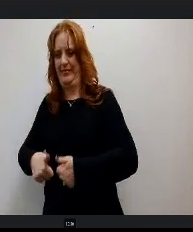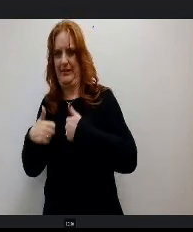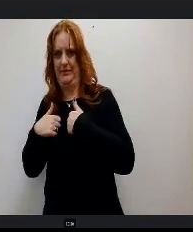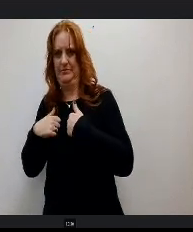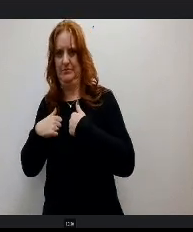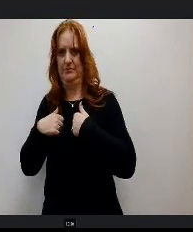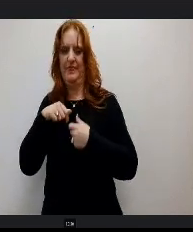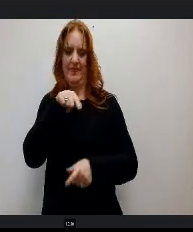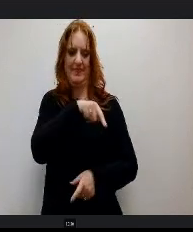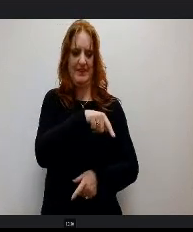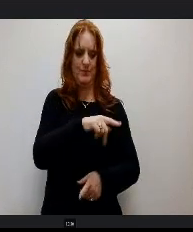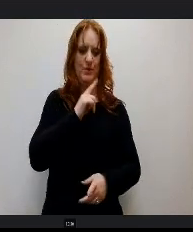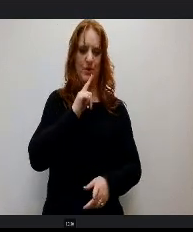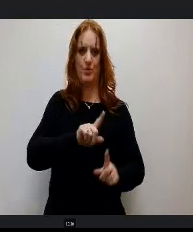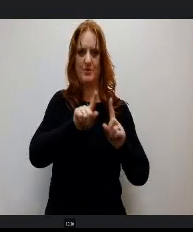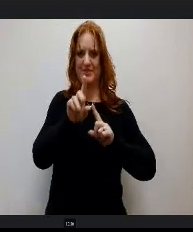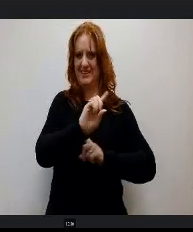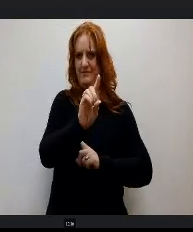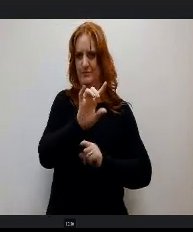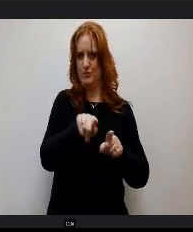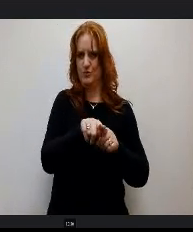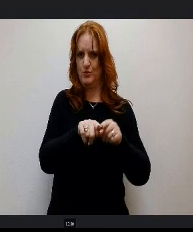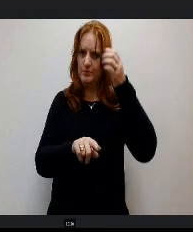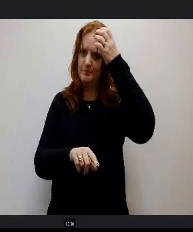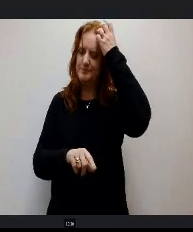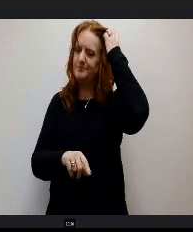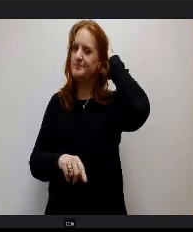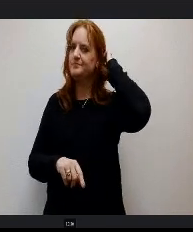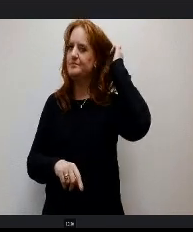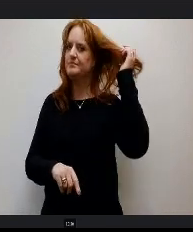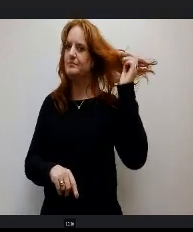Any other questions? Thank you. Any other comments?